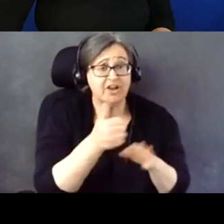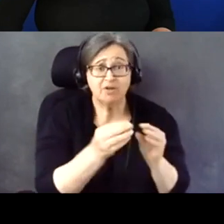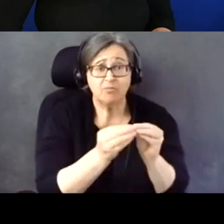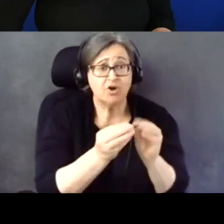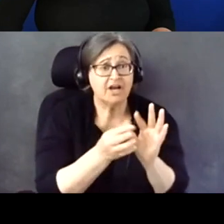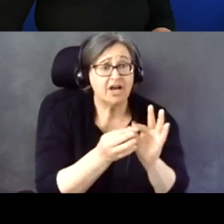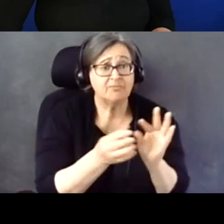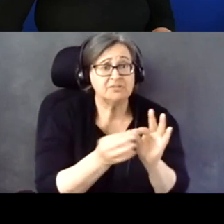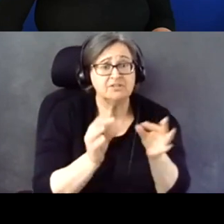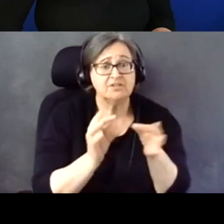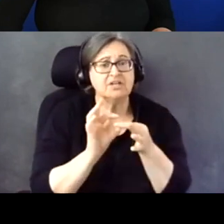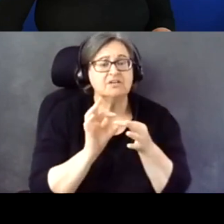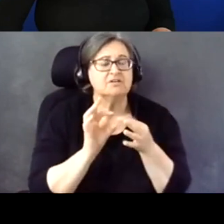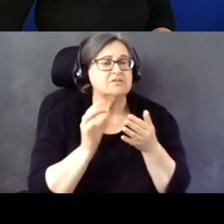in terms of takeaways from this?